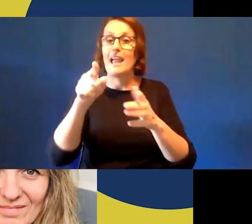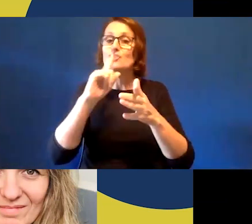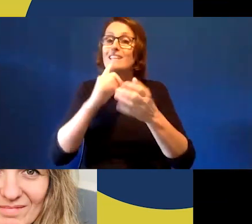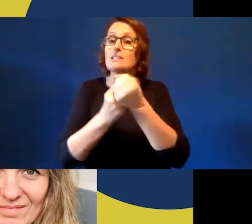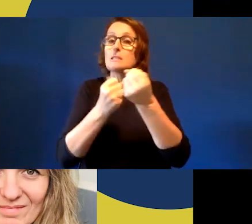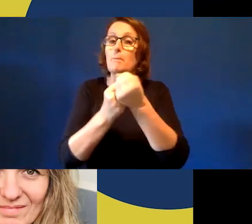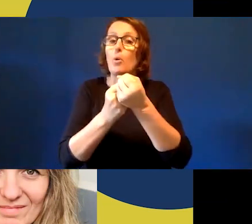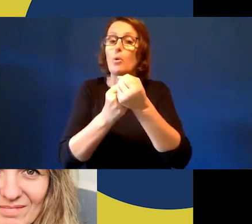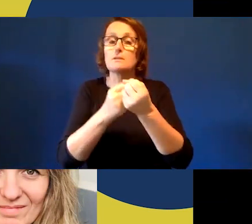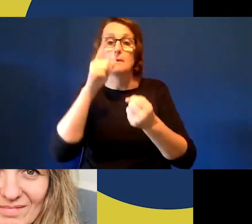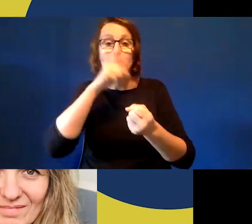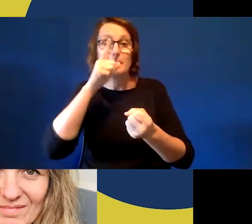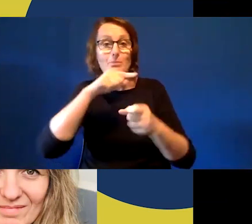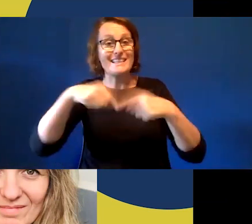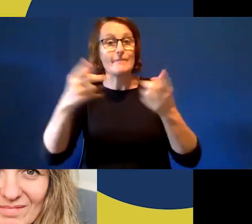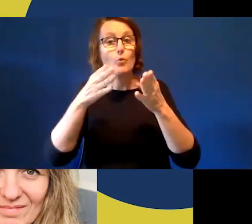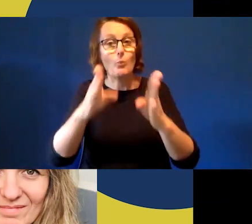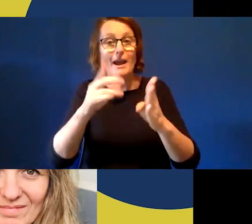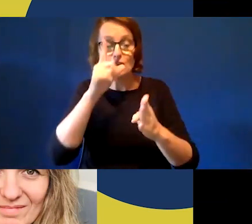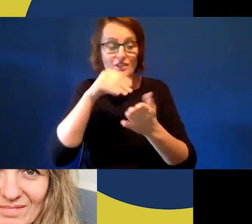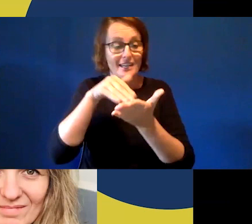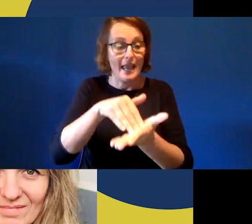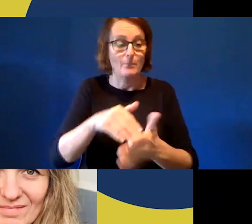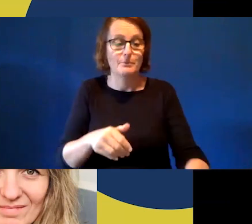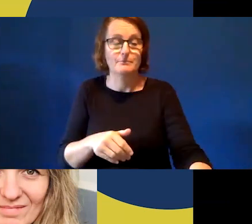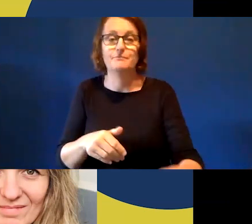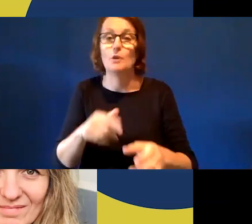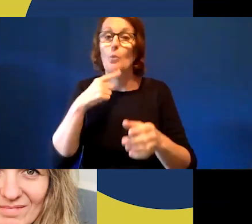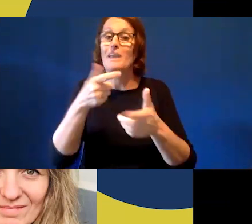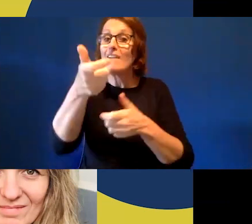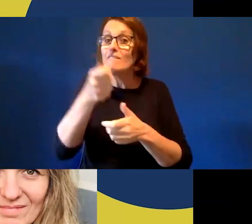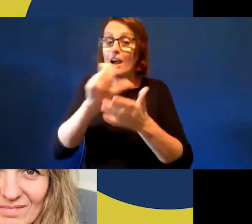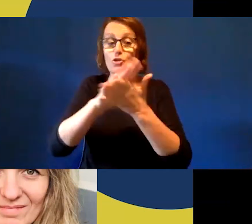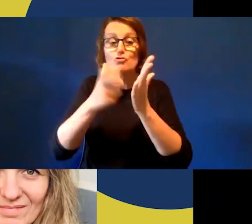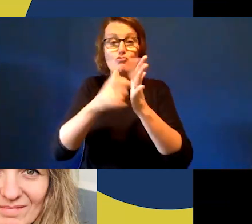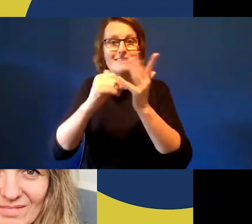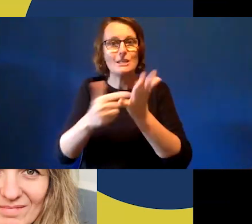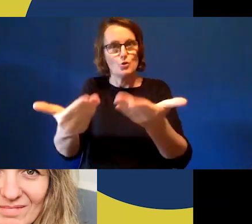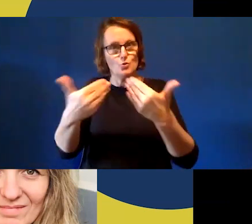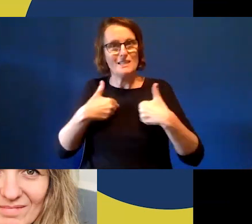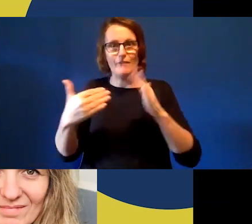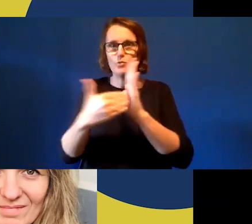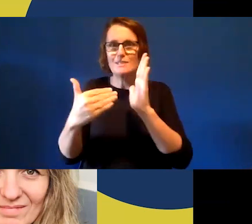interdisciplinary artists. We invited Christy to give us today a